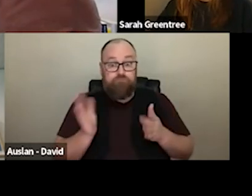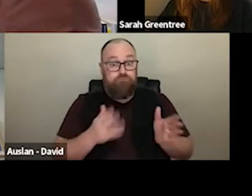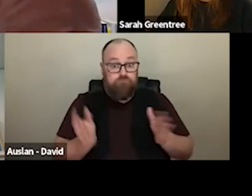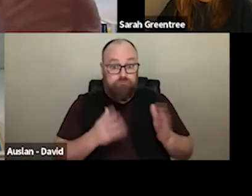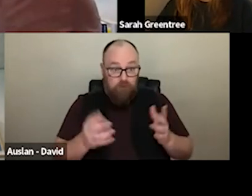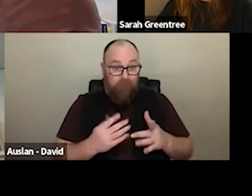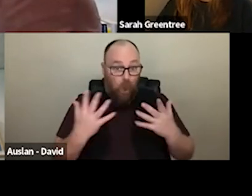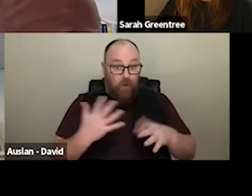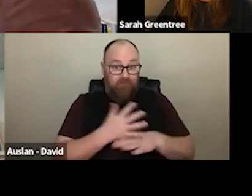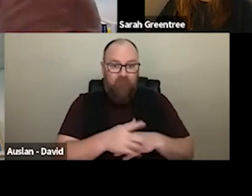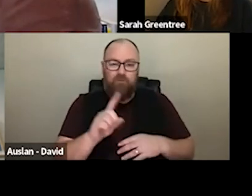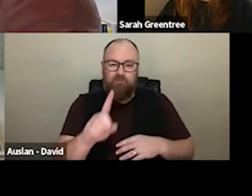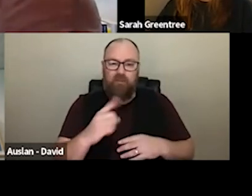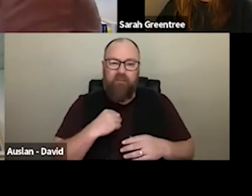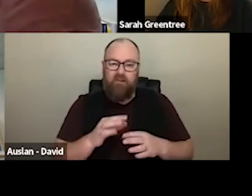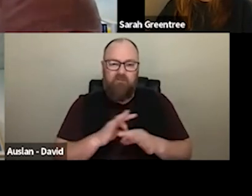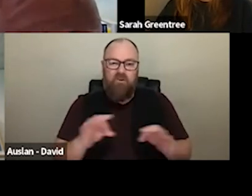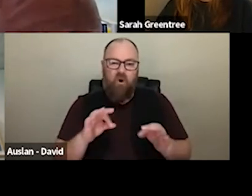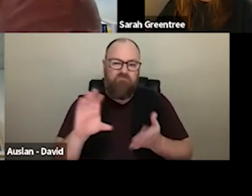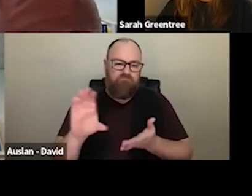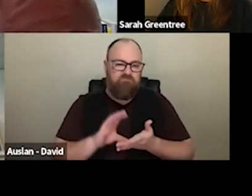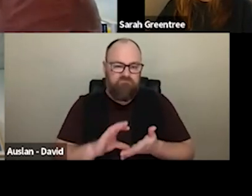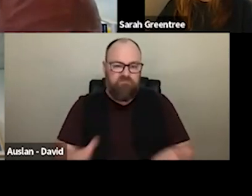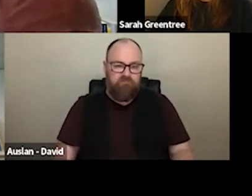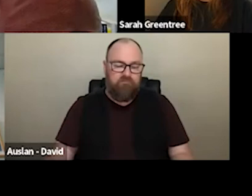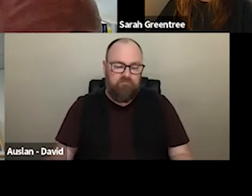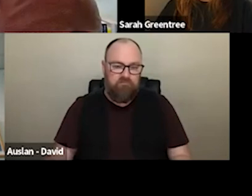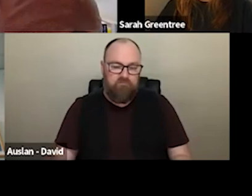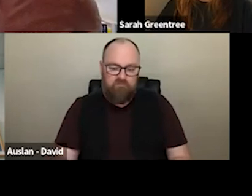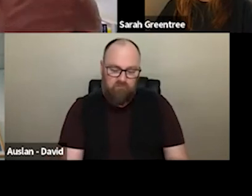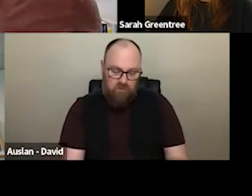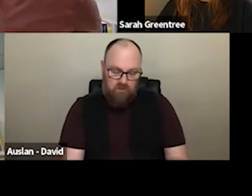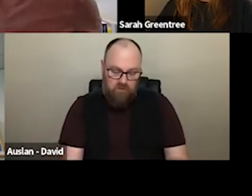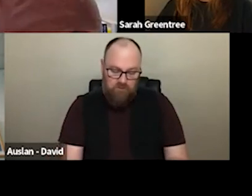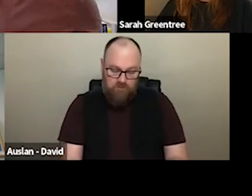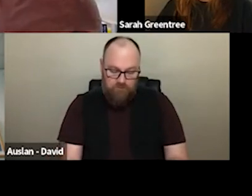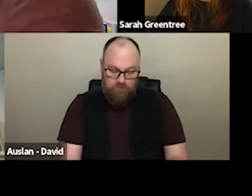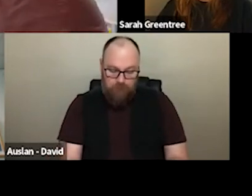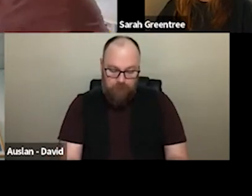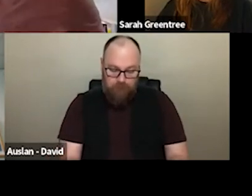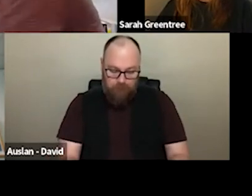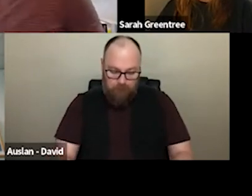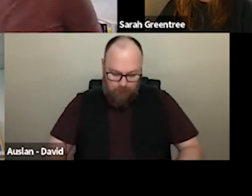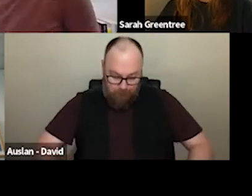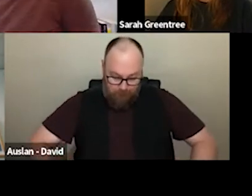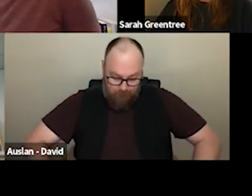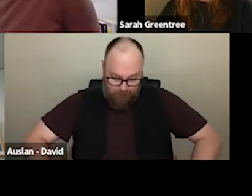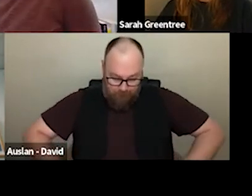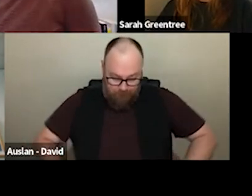and then, not being not being approved for funding, So it's it's a it's a it's a tricky. lot of effort into it and then not being approved for funding.